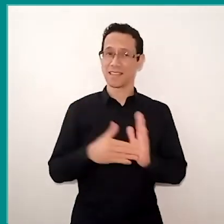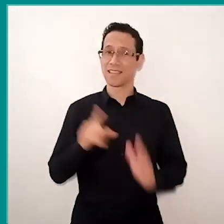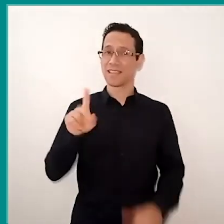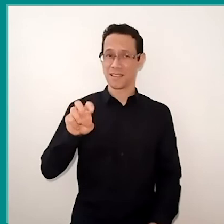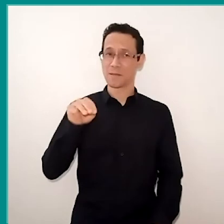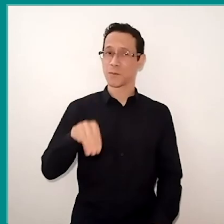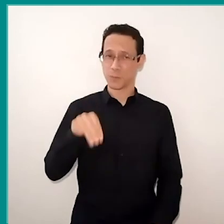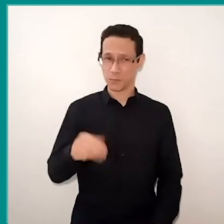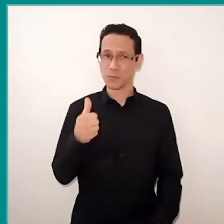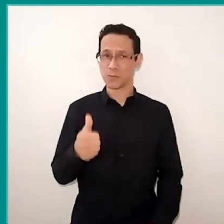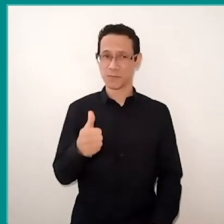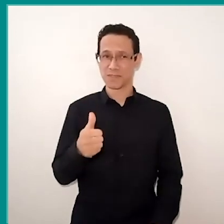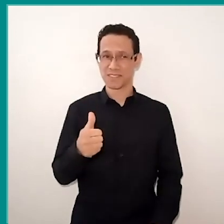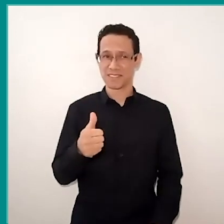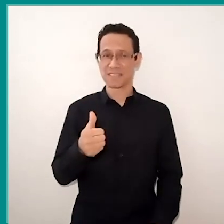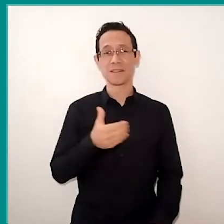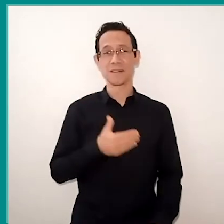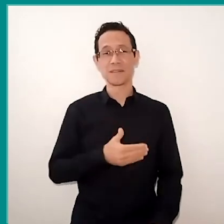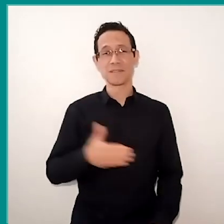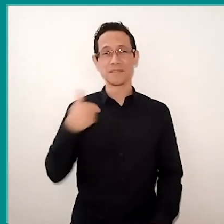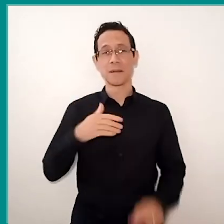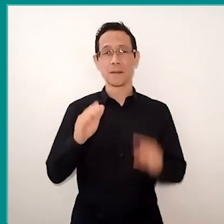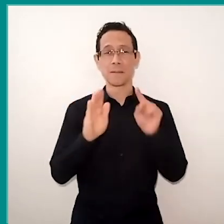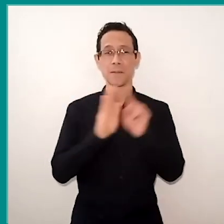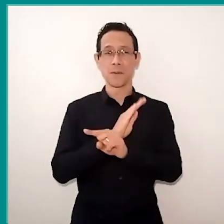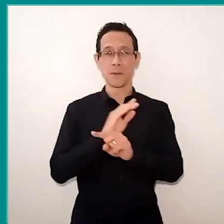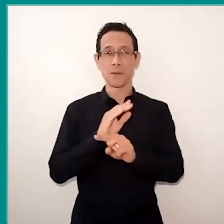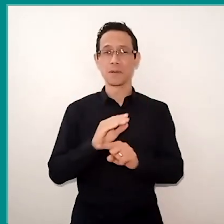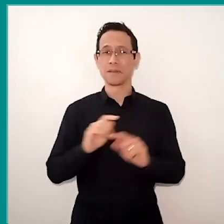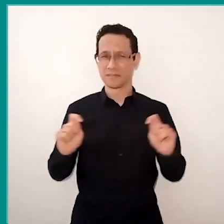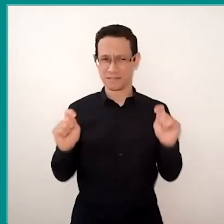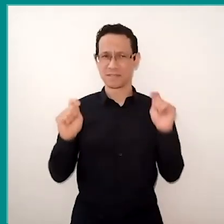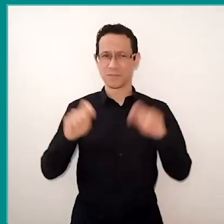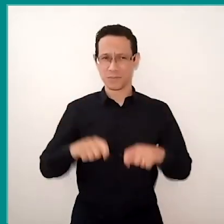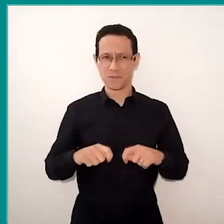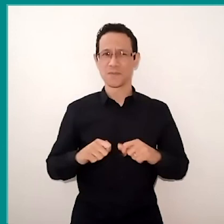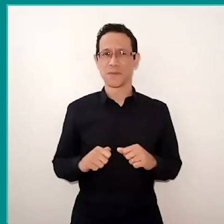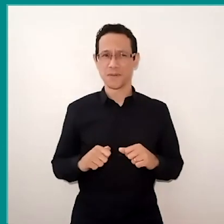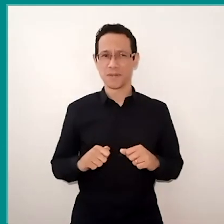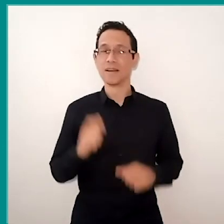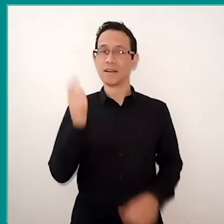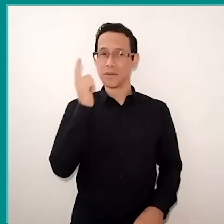and from the question: will it be possible to conceive of education